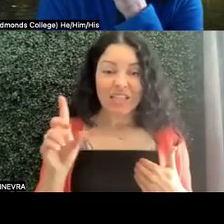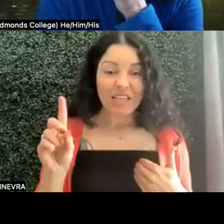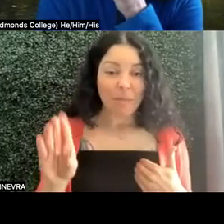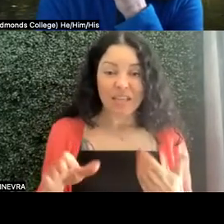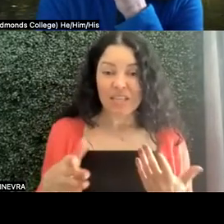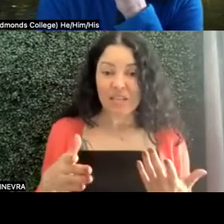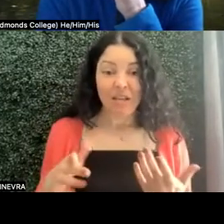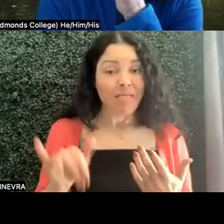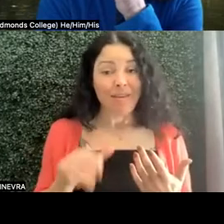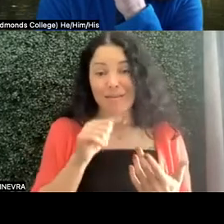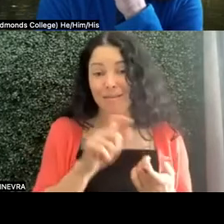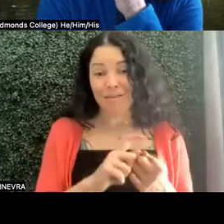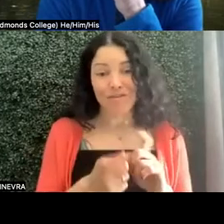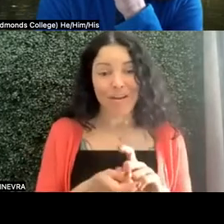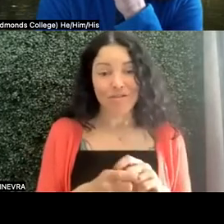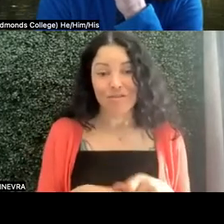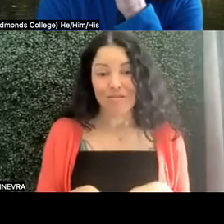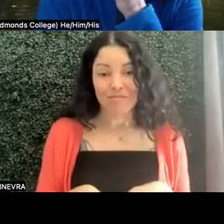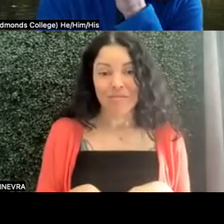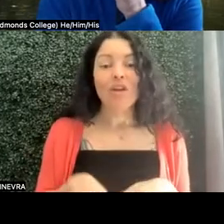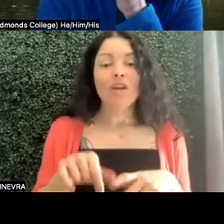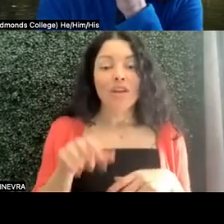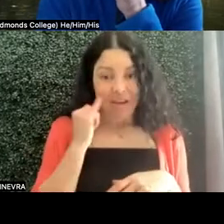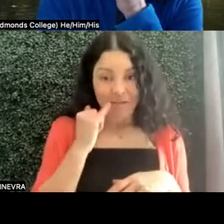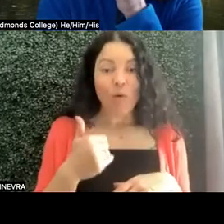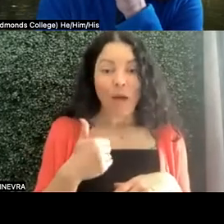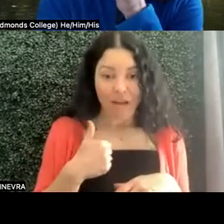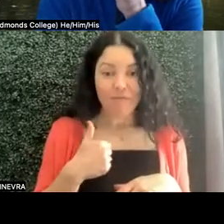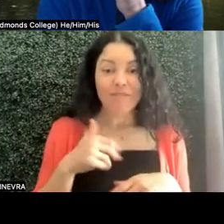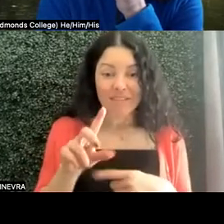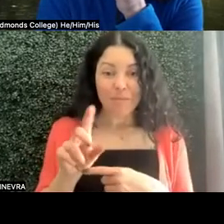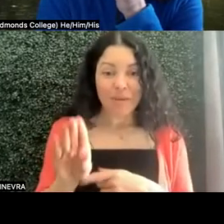You get juvenile diabetes, you have juvenile diabetes your entire life.